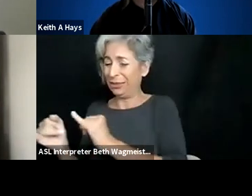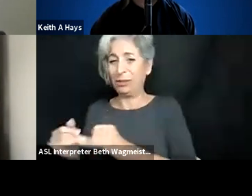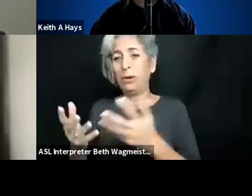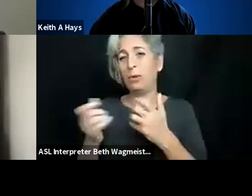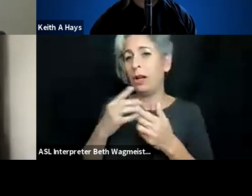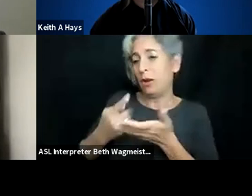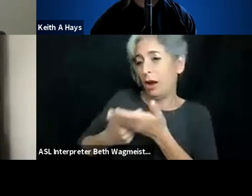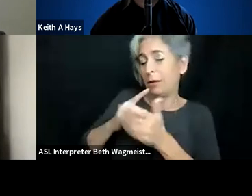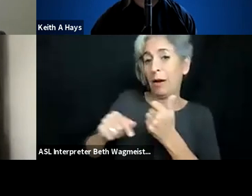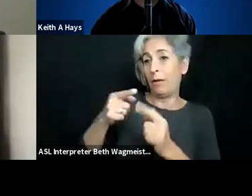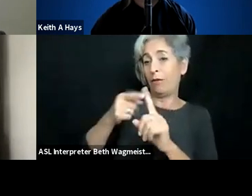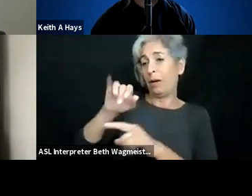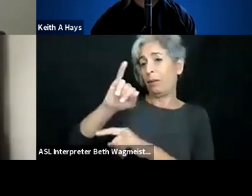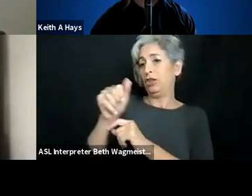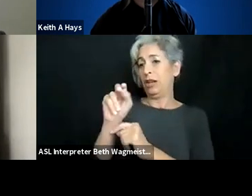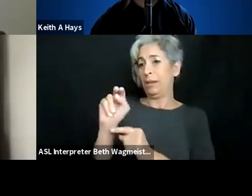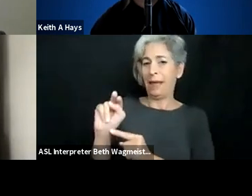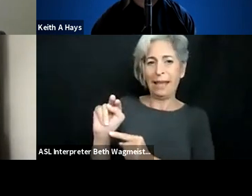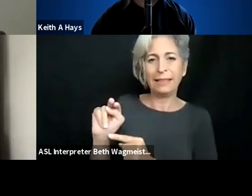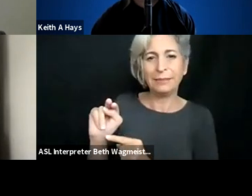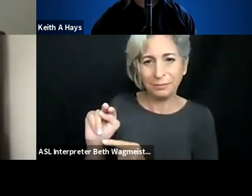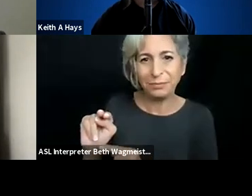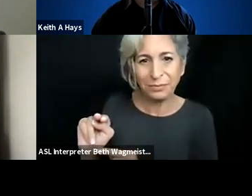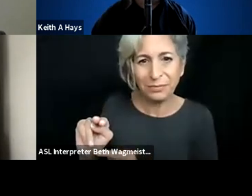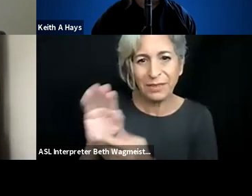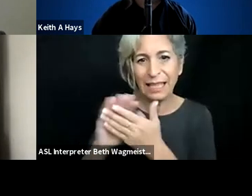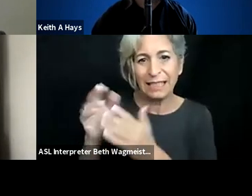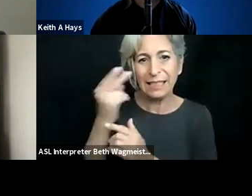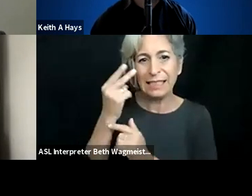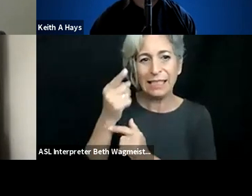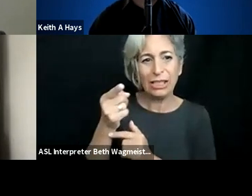very much, I appreciate, I'm sorry to cut you off, we only have a minute for